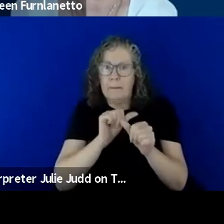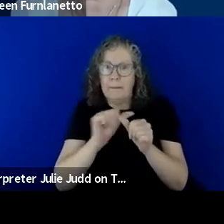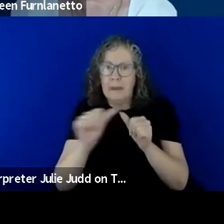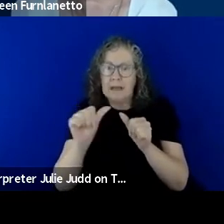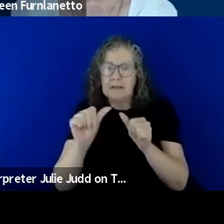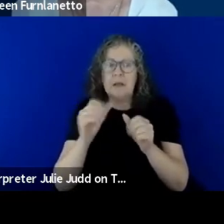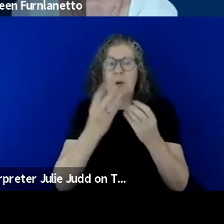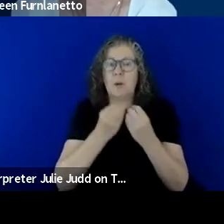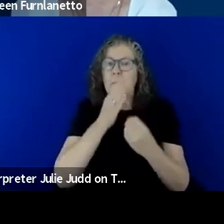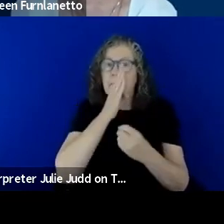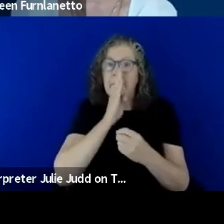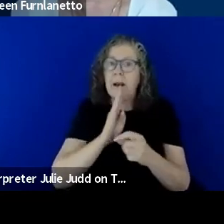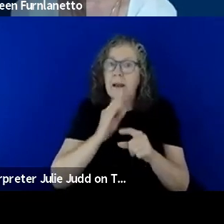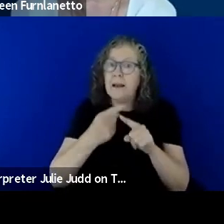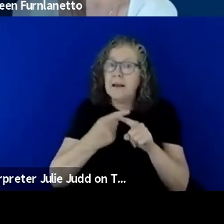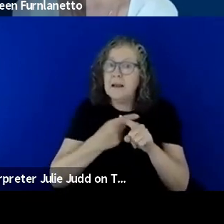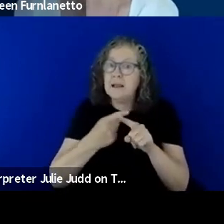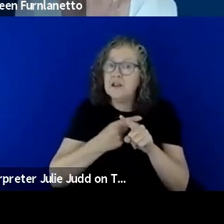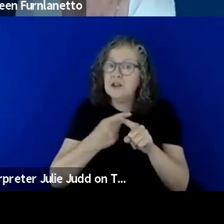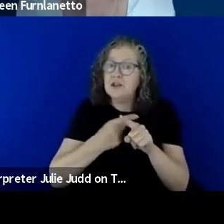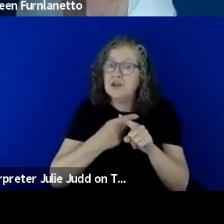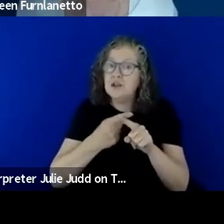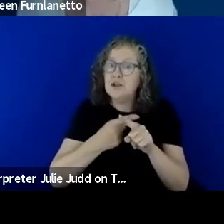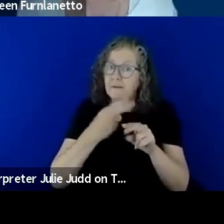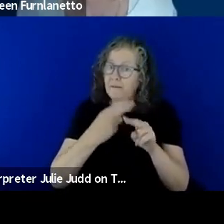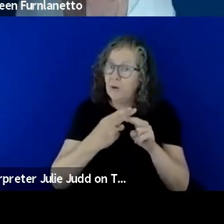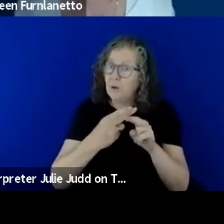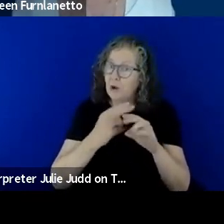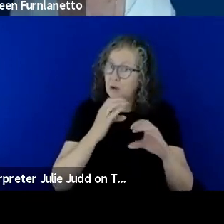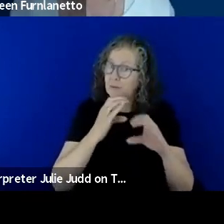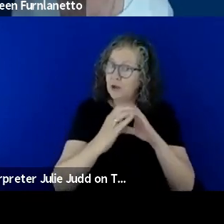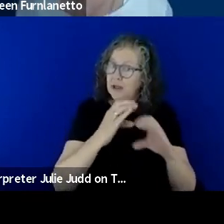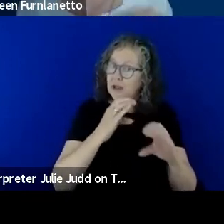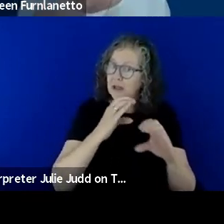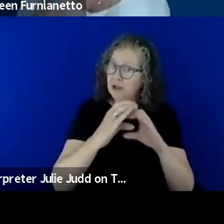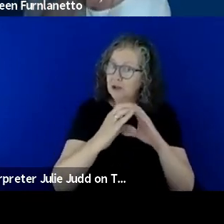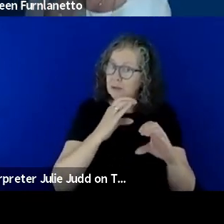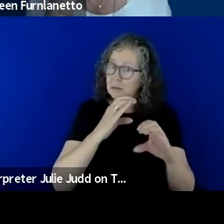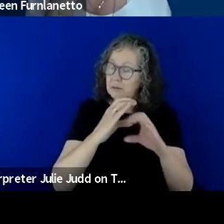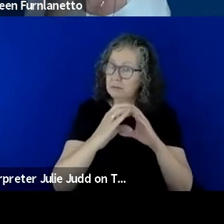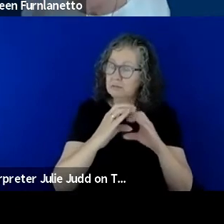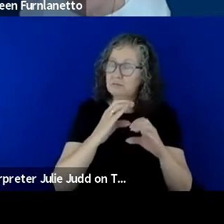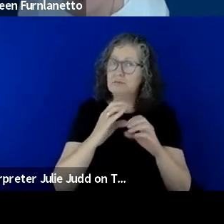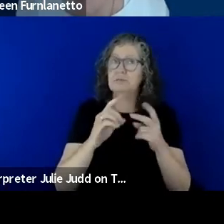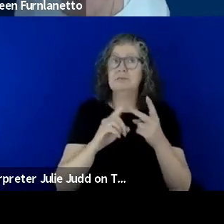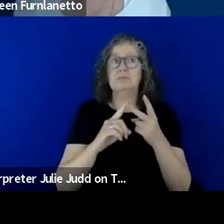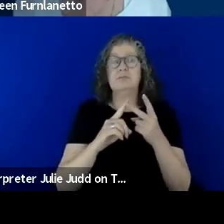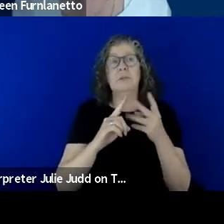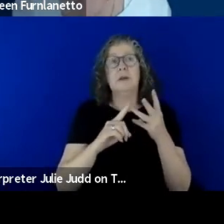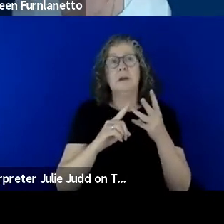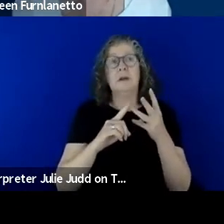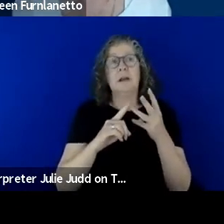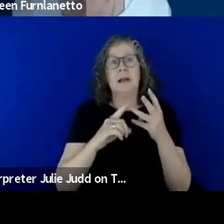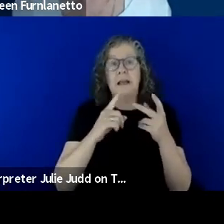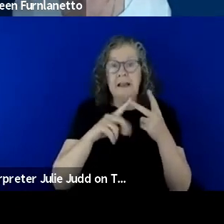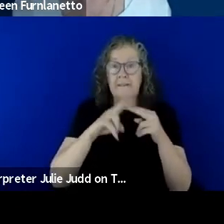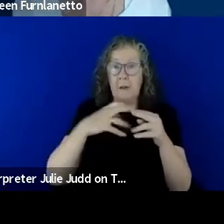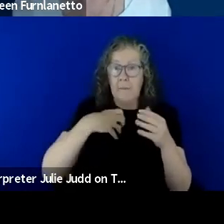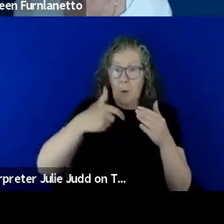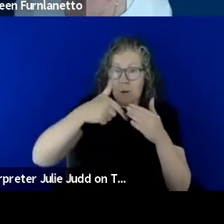adhered to in terms of communication' that the greater the level of detail that can be provided